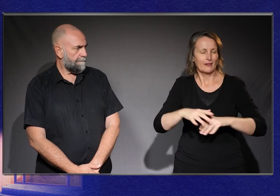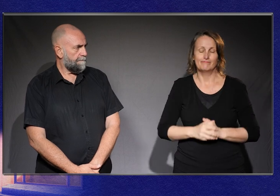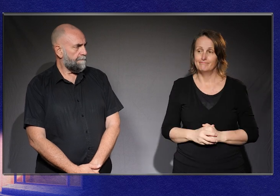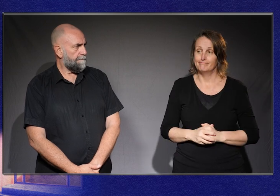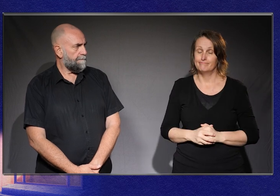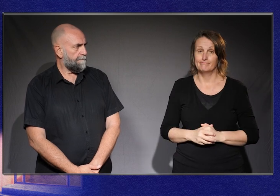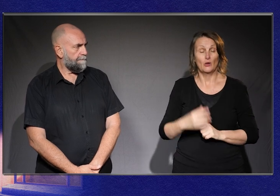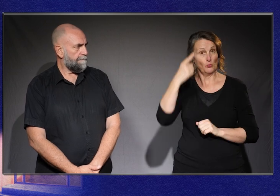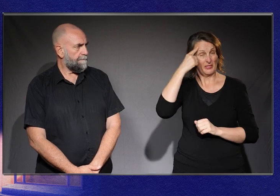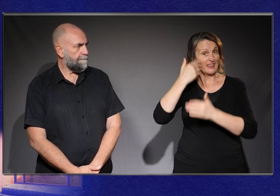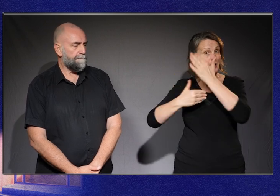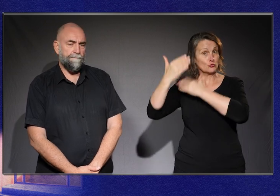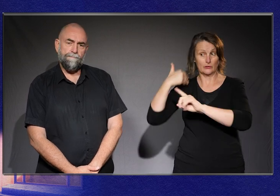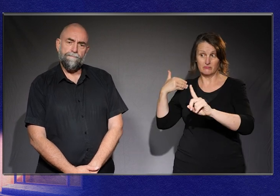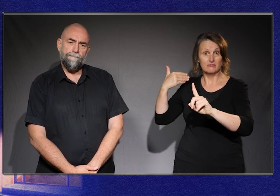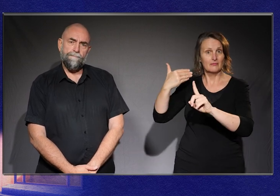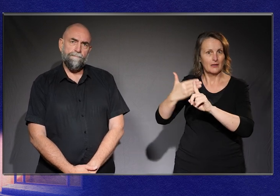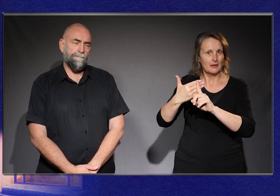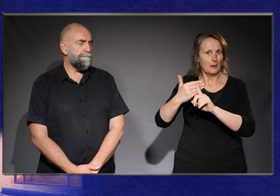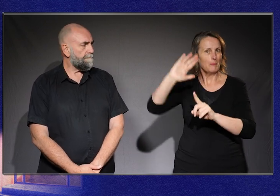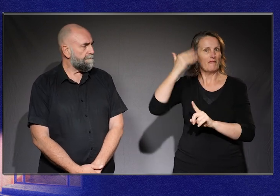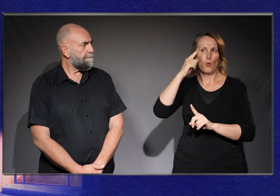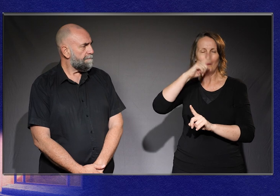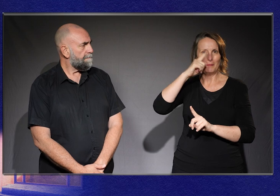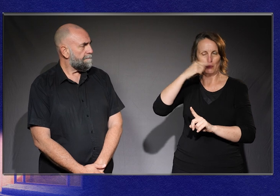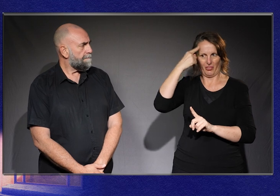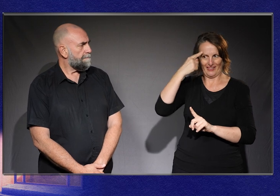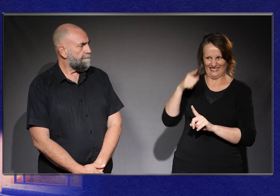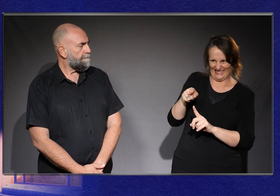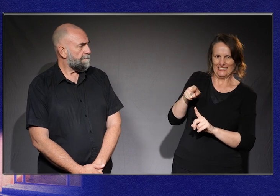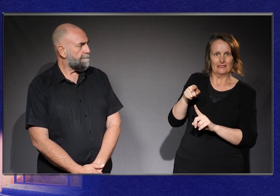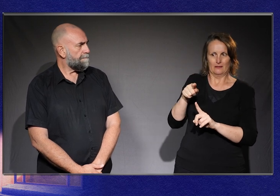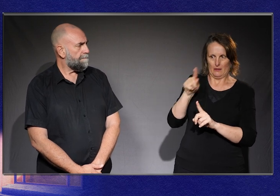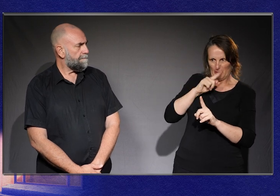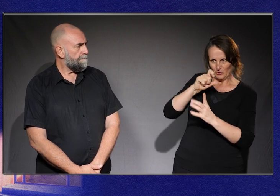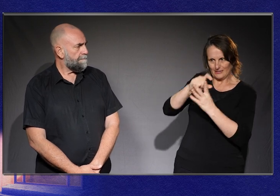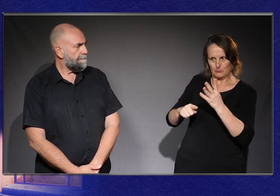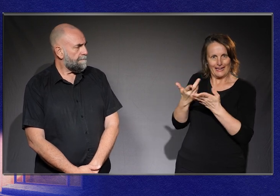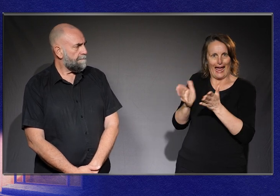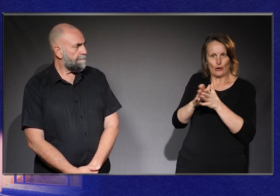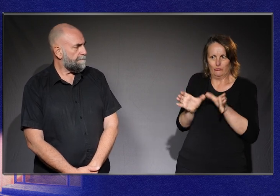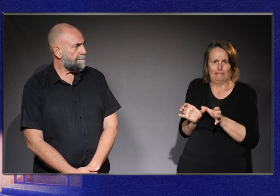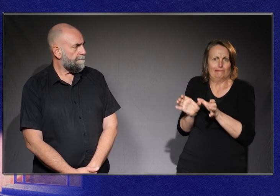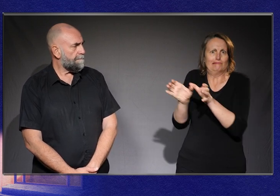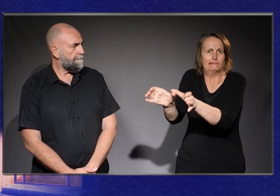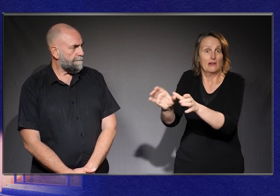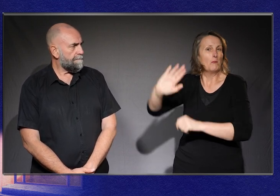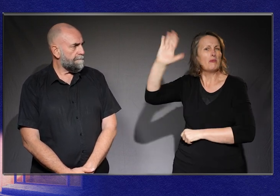over time, gone from prisons to mental health asylums to, to disability specific institutional